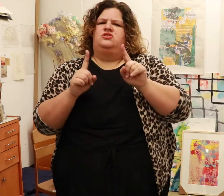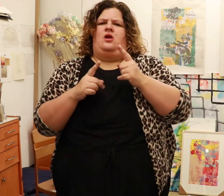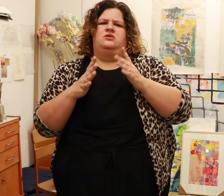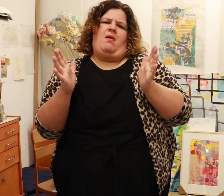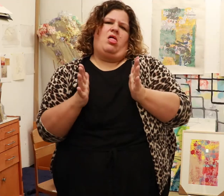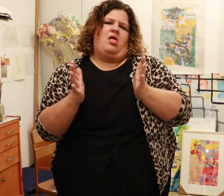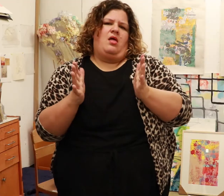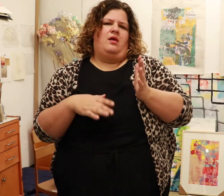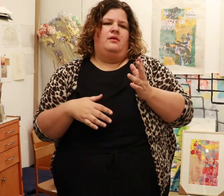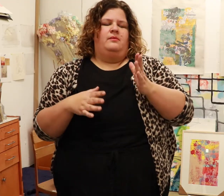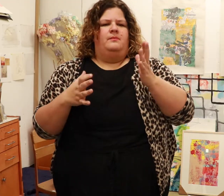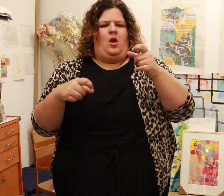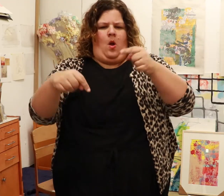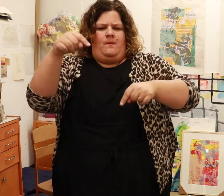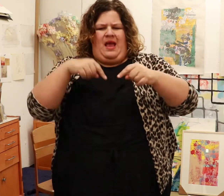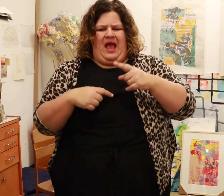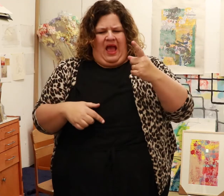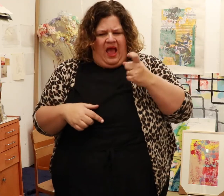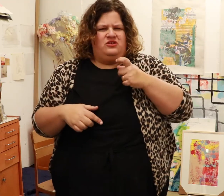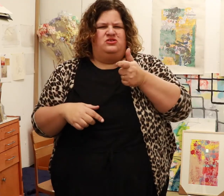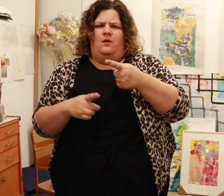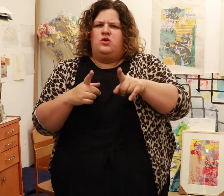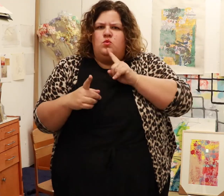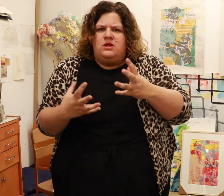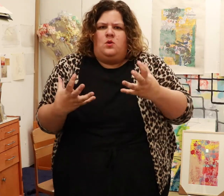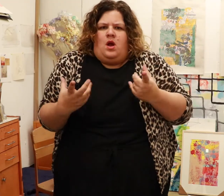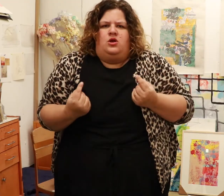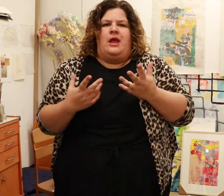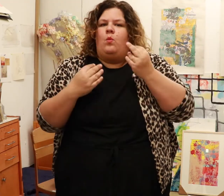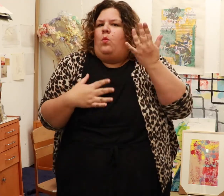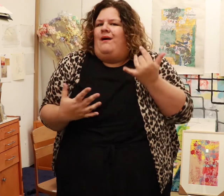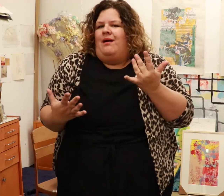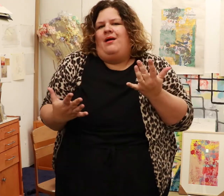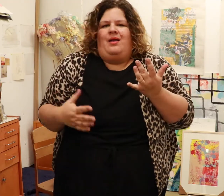Start small, go back and ask yourself what you really want to do and why.